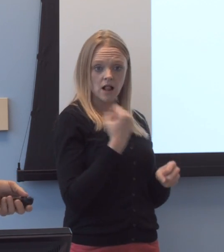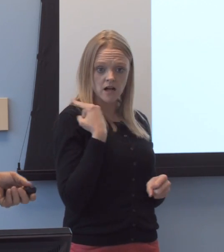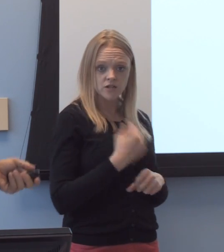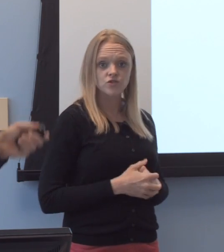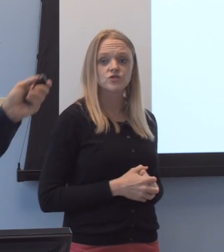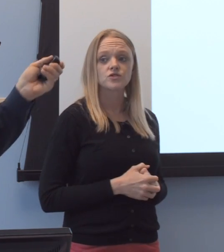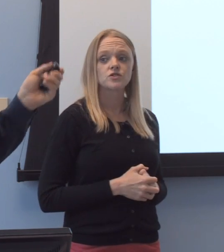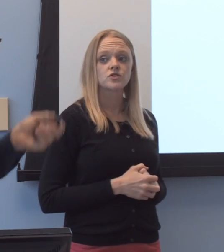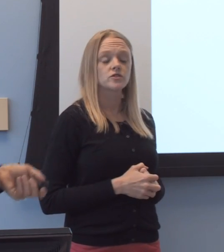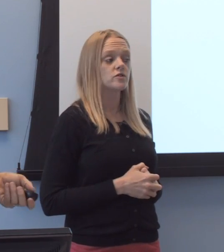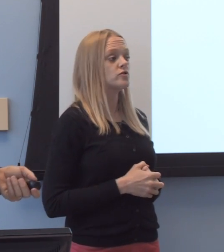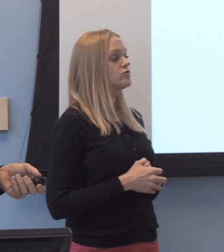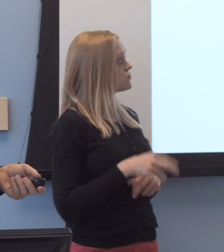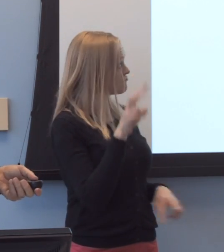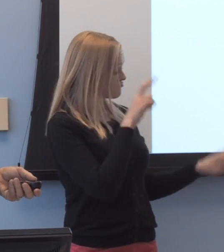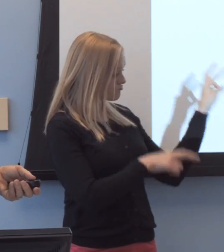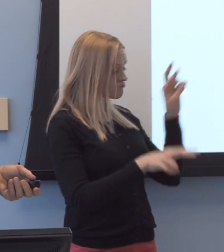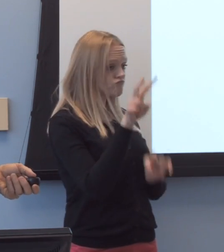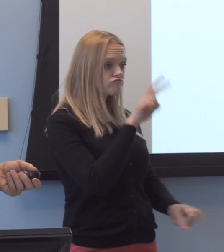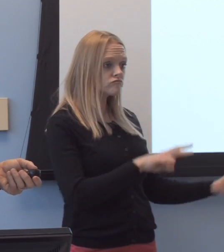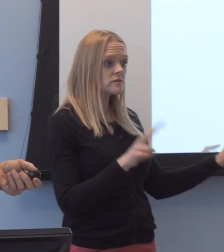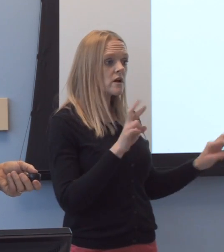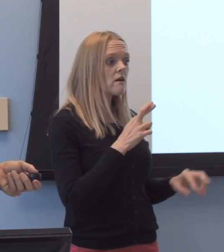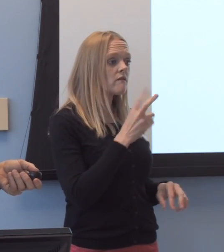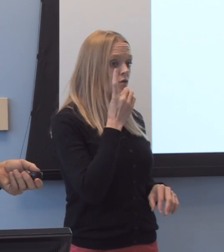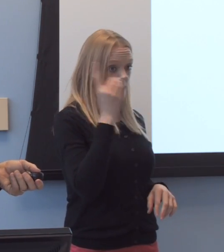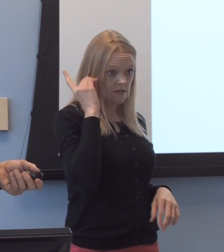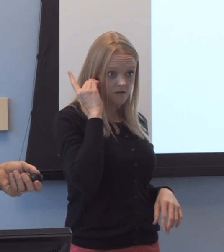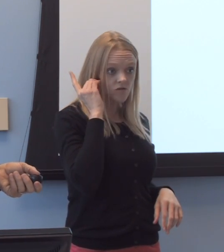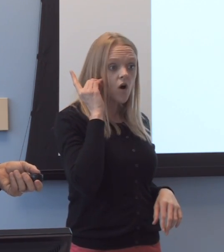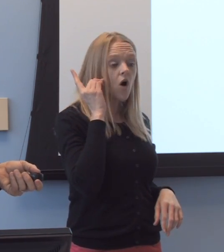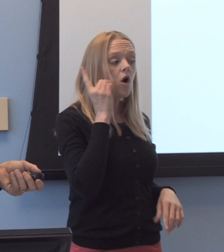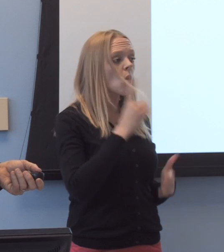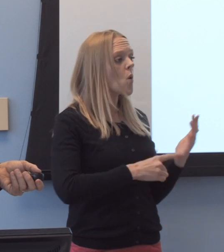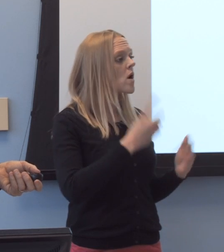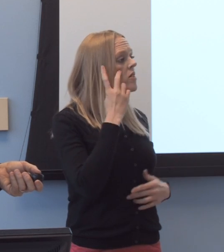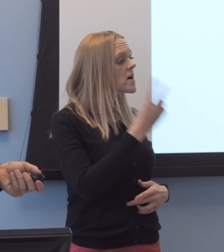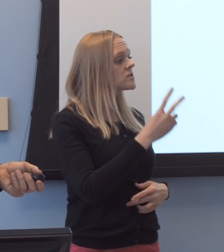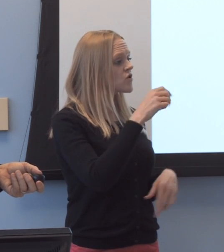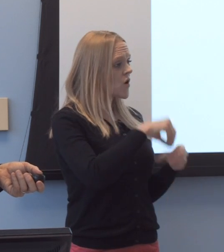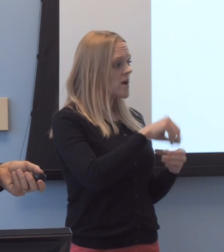uh, took a visit of the residence hall and, based on what they saw in Nugent,